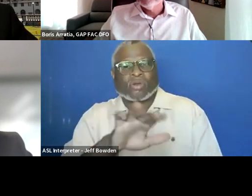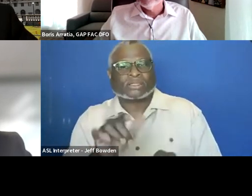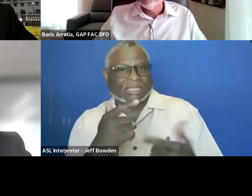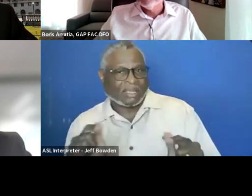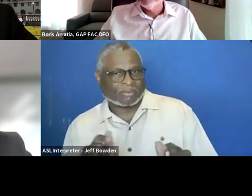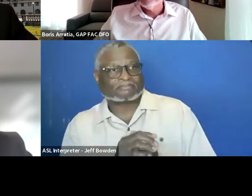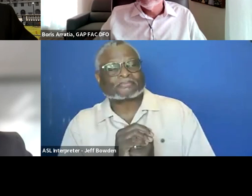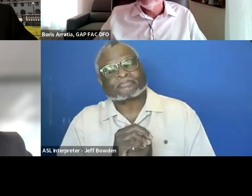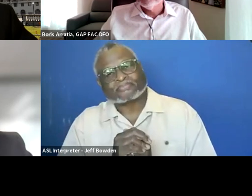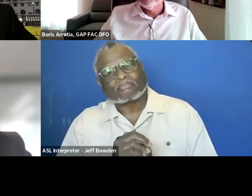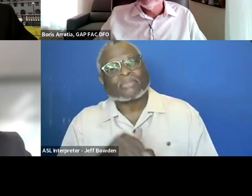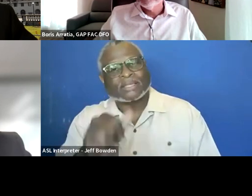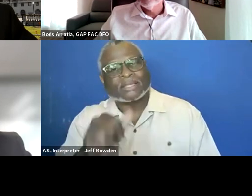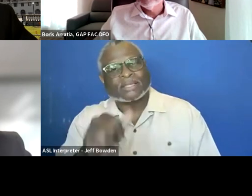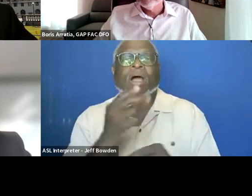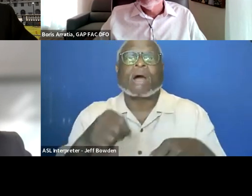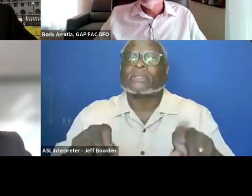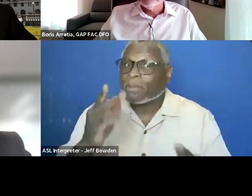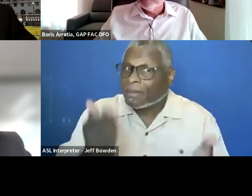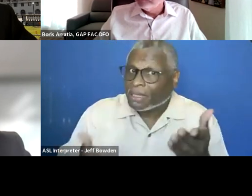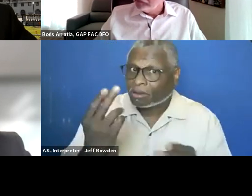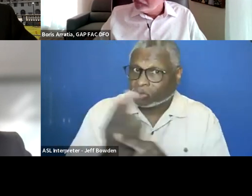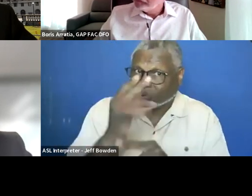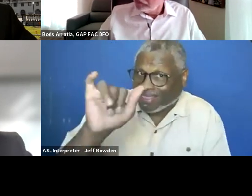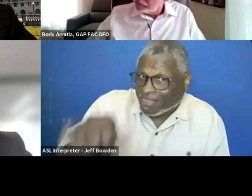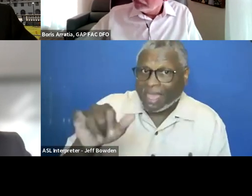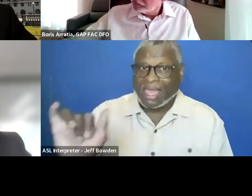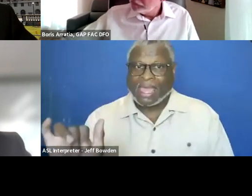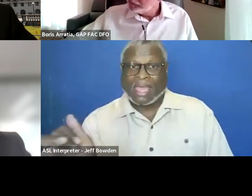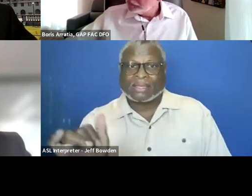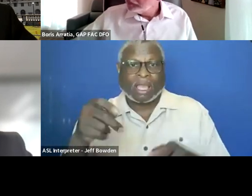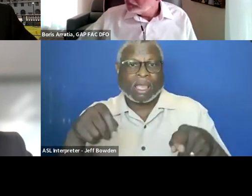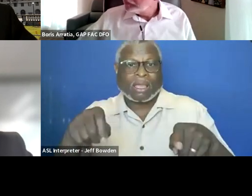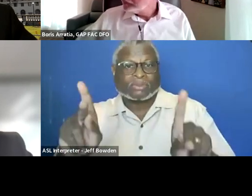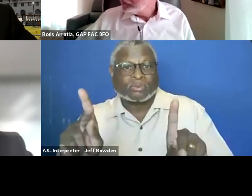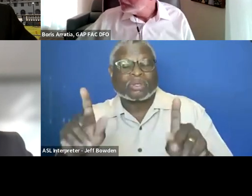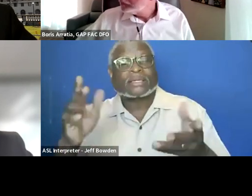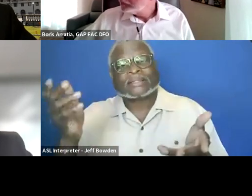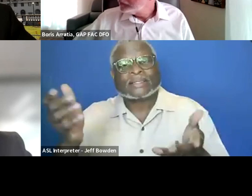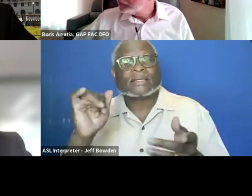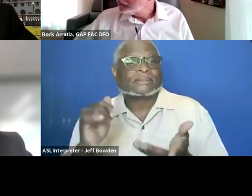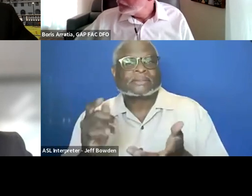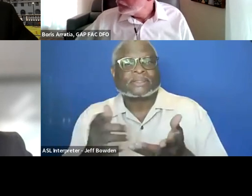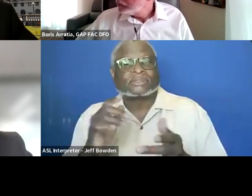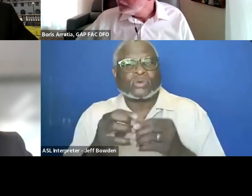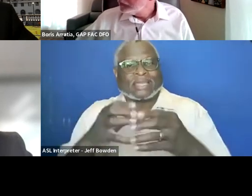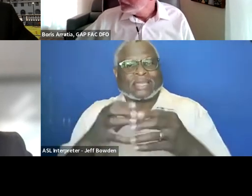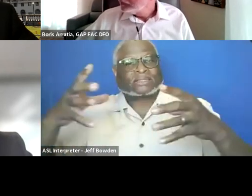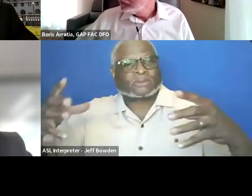that could be an opportunity to expand the scope of validation.